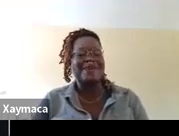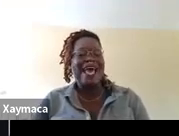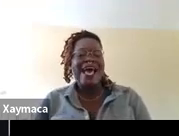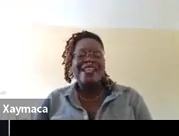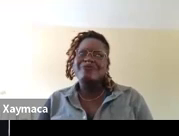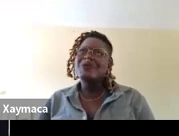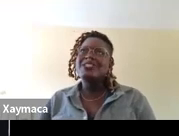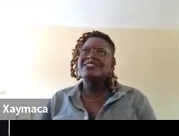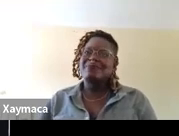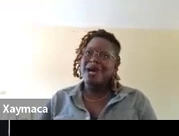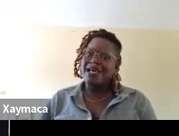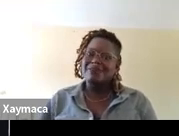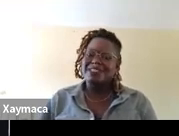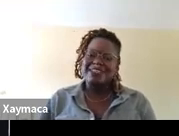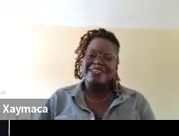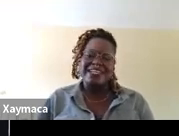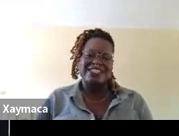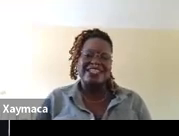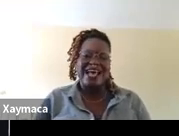and thrown into the pile with segregation.